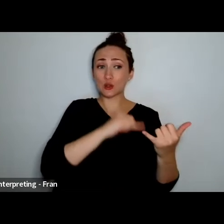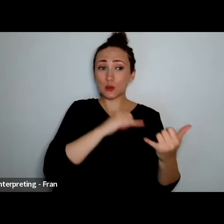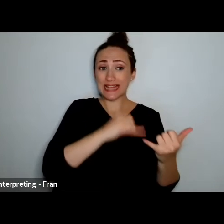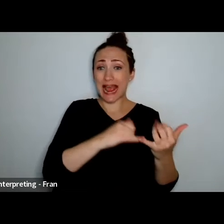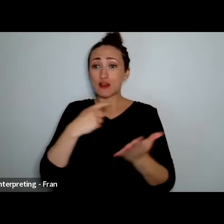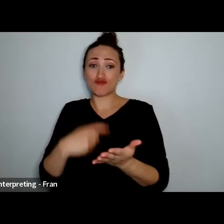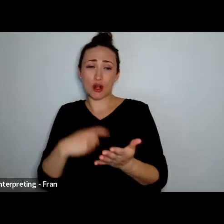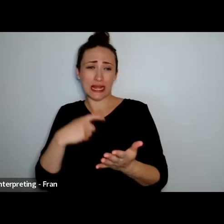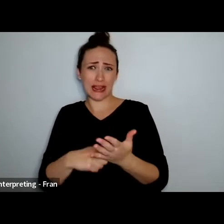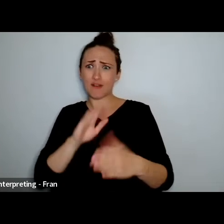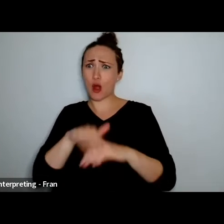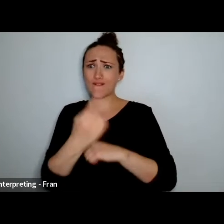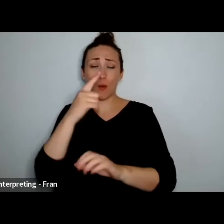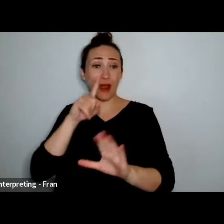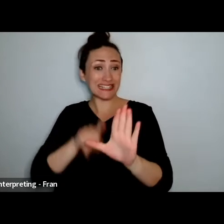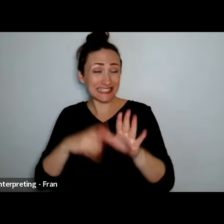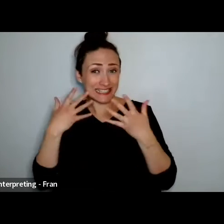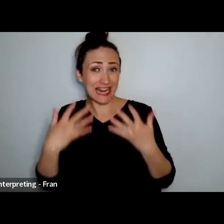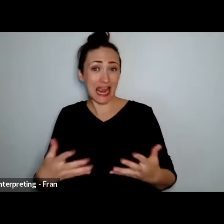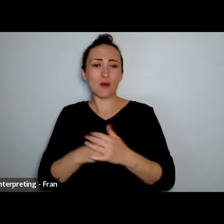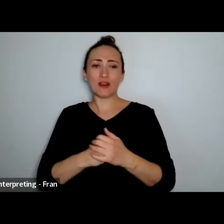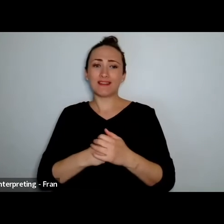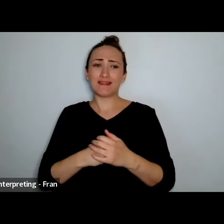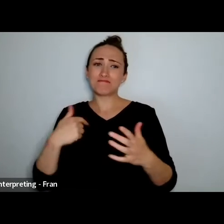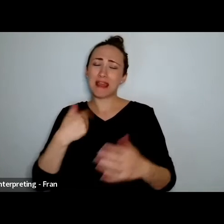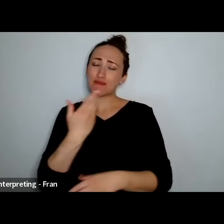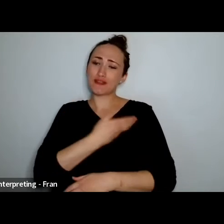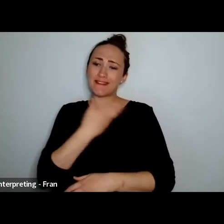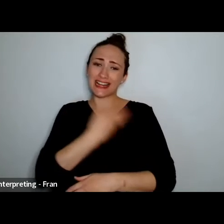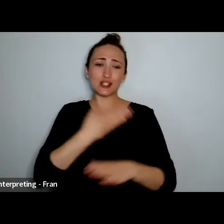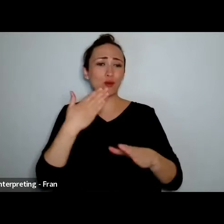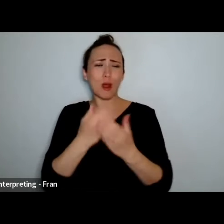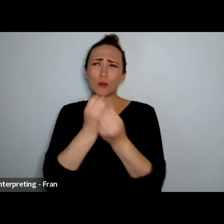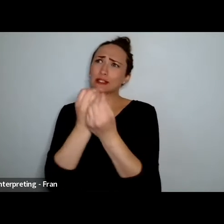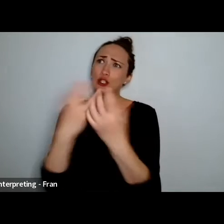other artists and choreographers in their work and I'm excited to be able to make my own first